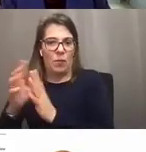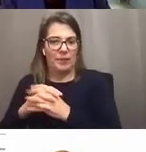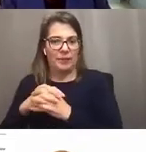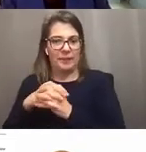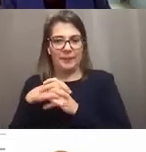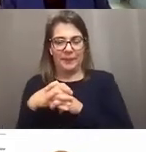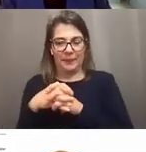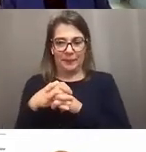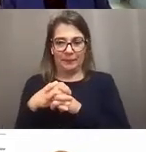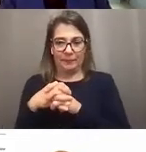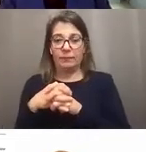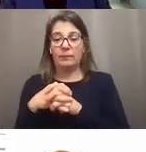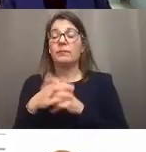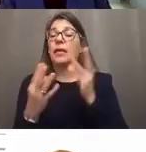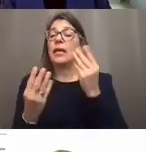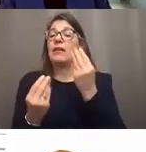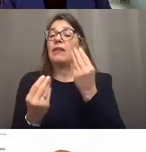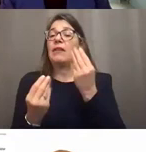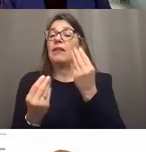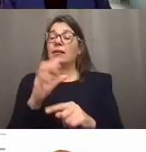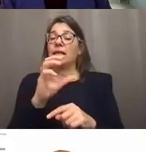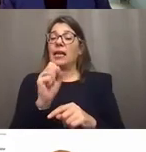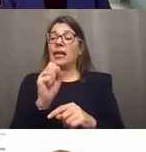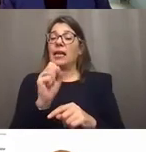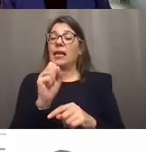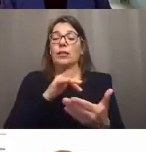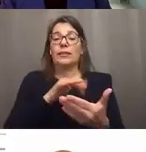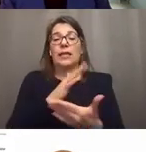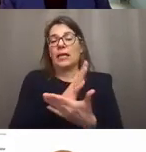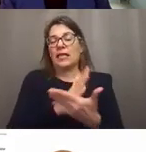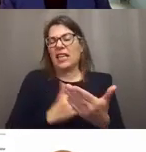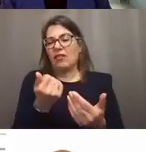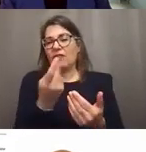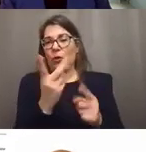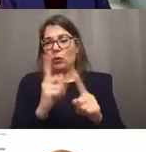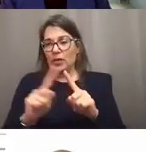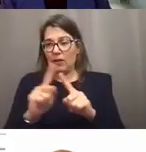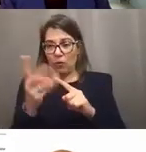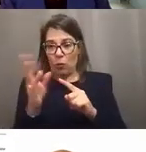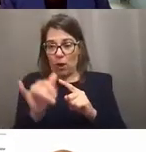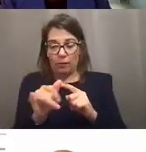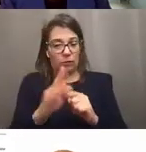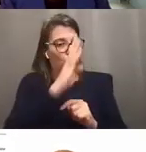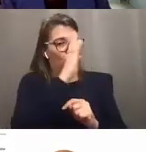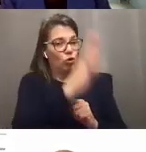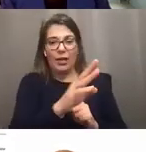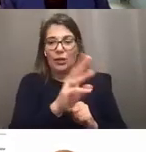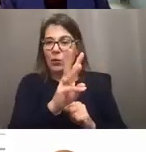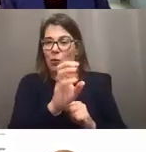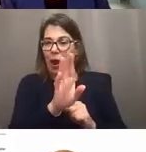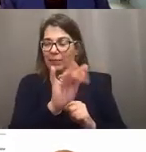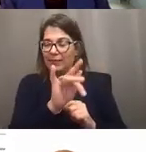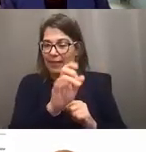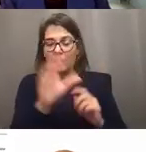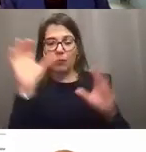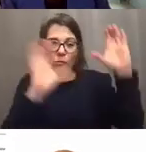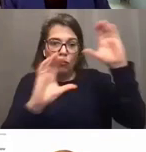So you can get information about CSR study sections a couple of ways. You can go straight to our website. There you can browse the various categories